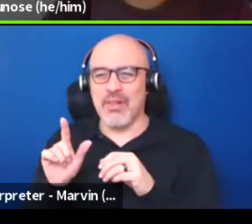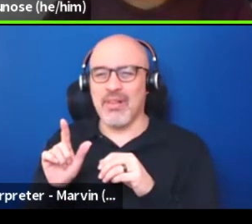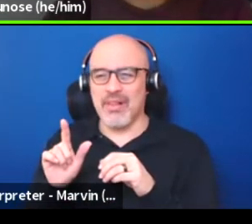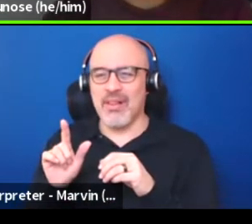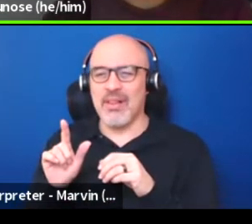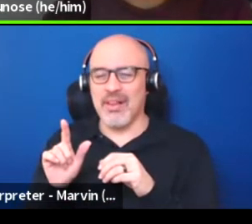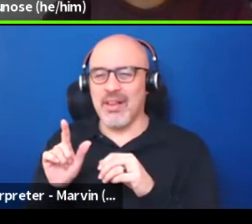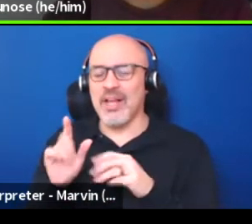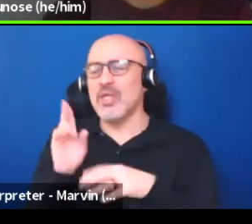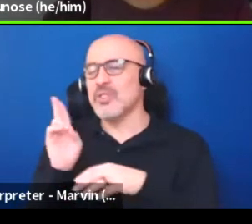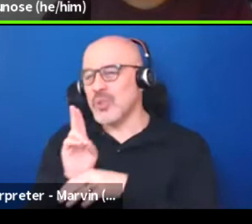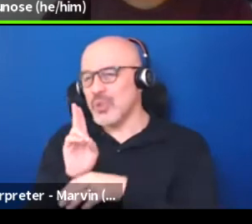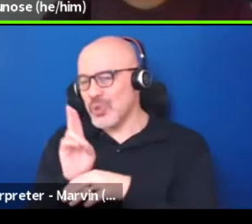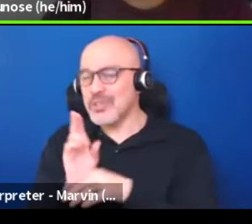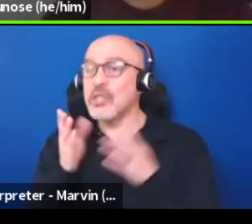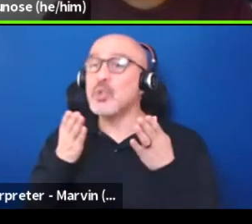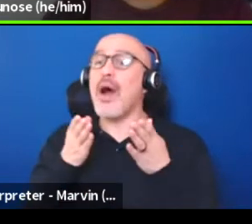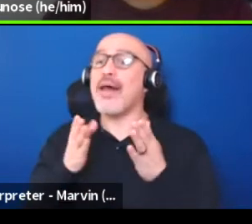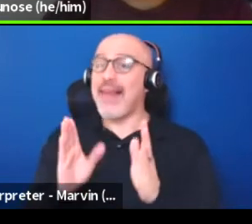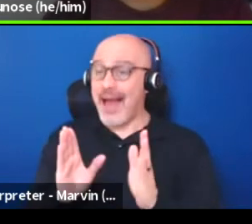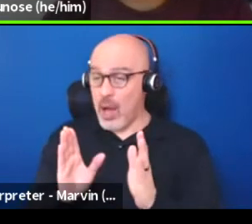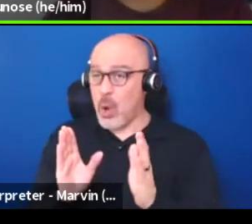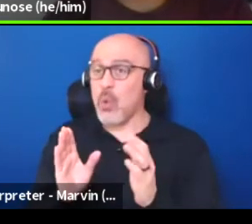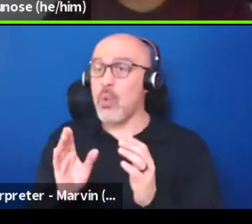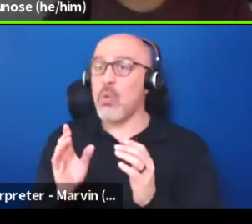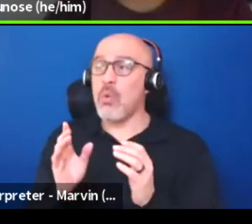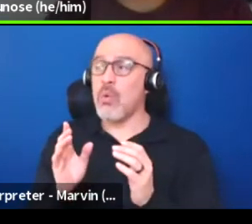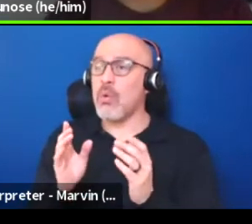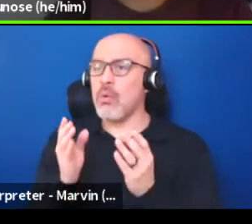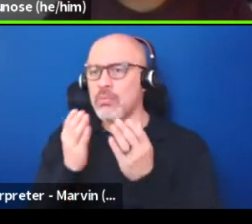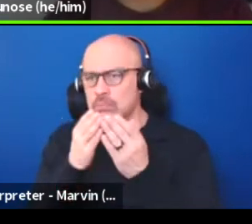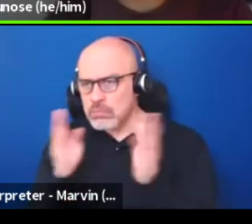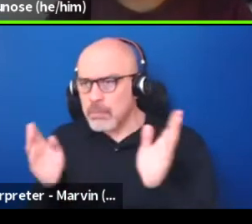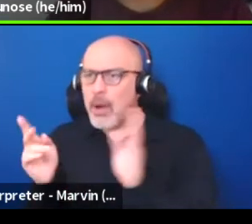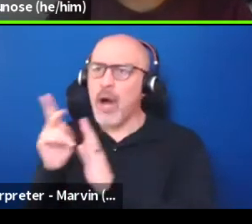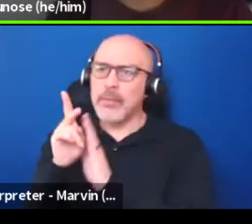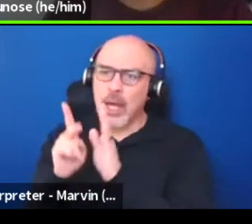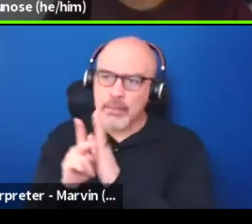in allowing public policy makers and community leaders